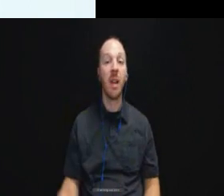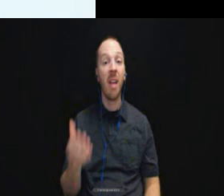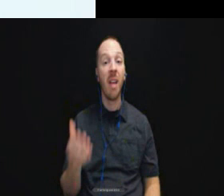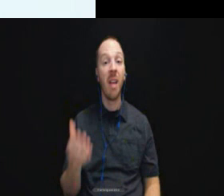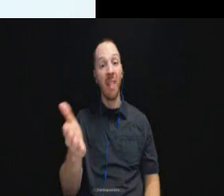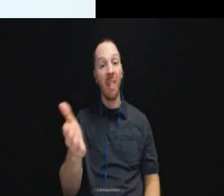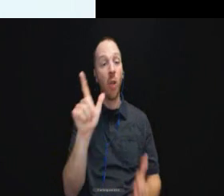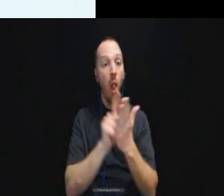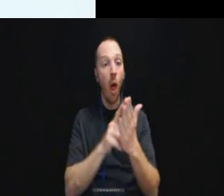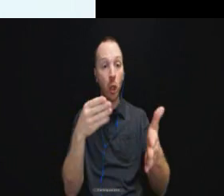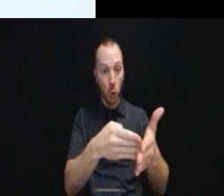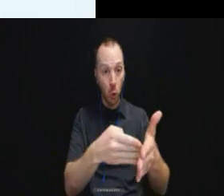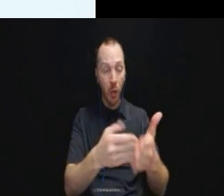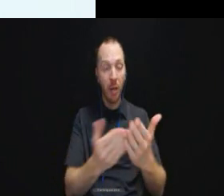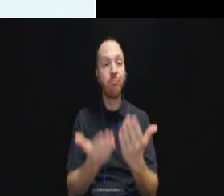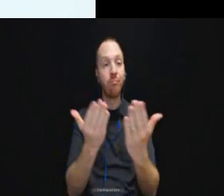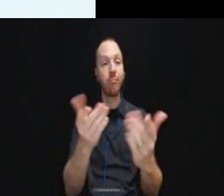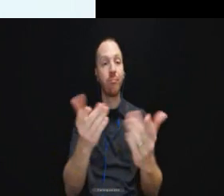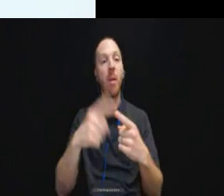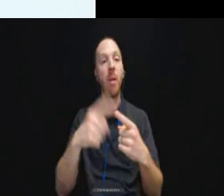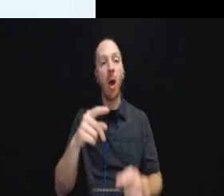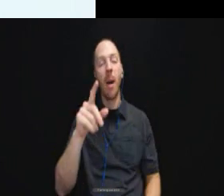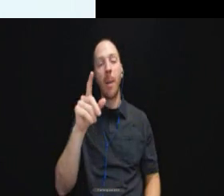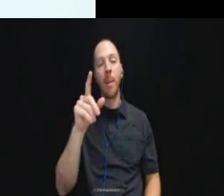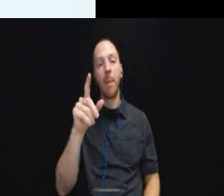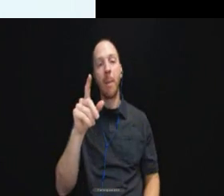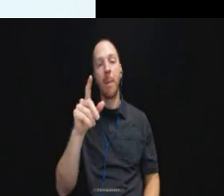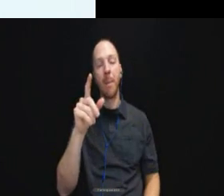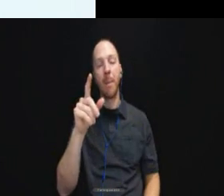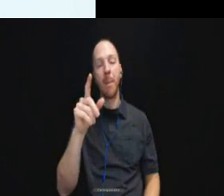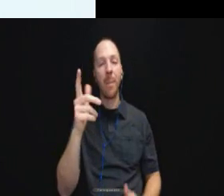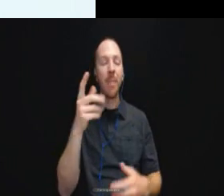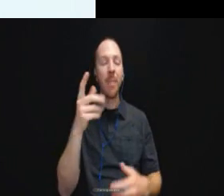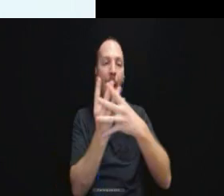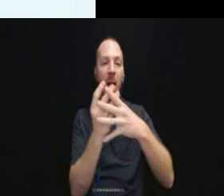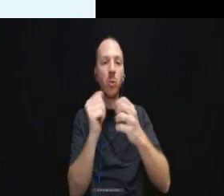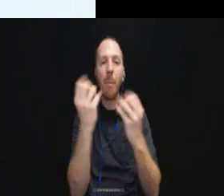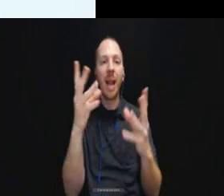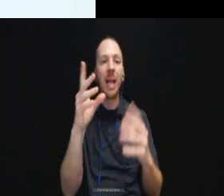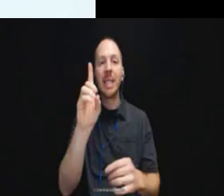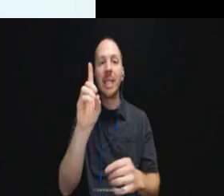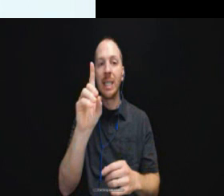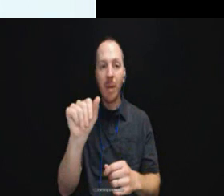that was brought about it is all sorts of disabilities, both mobility disabilities,